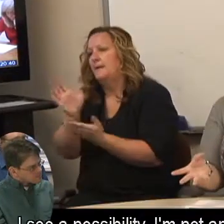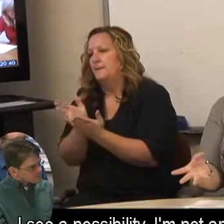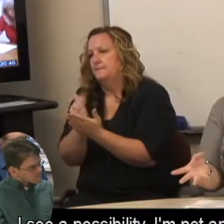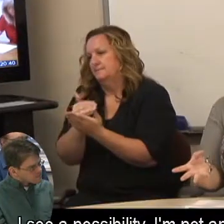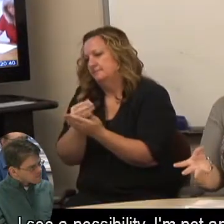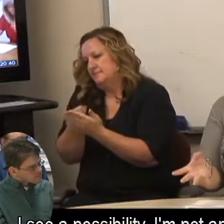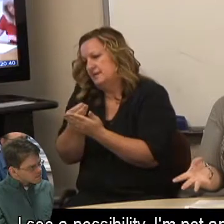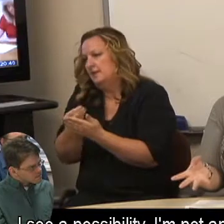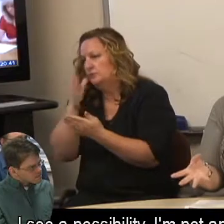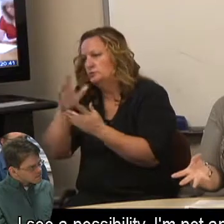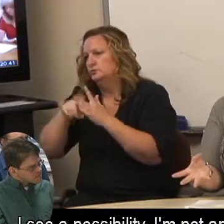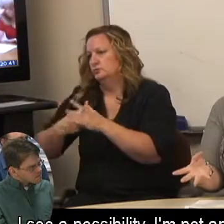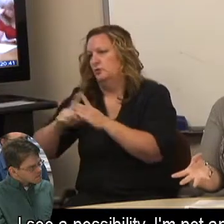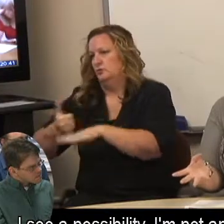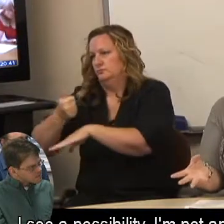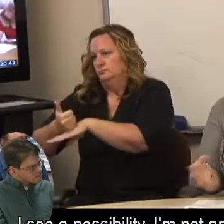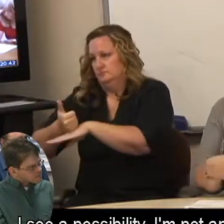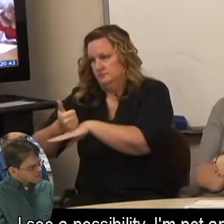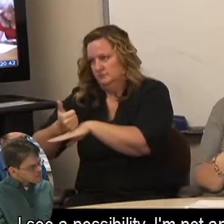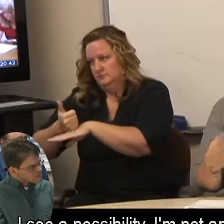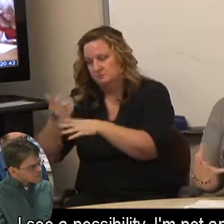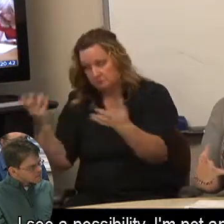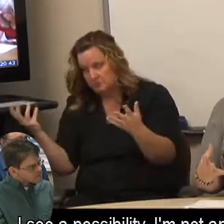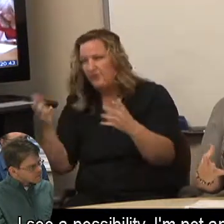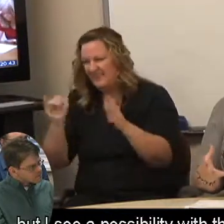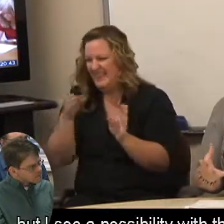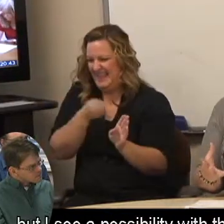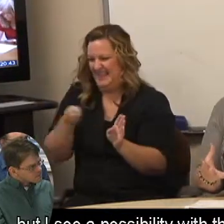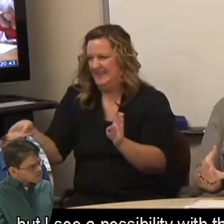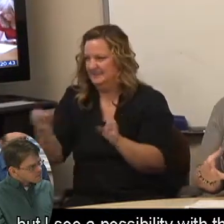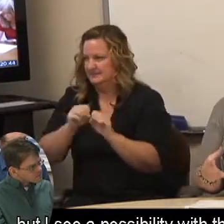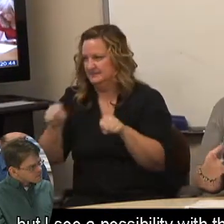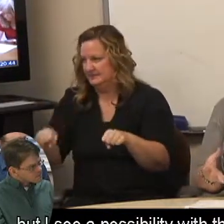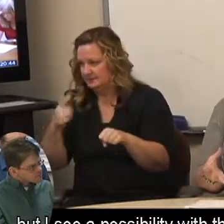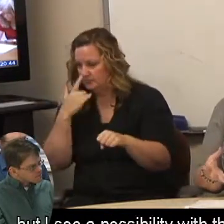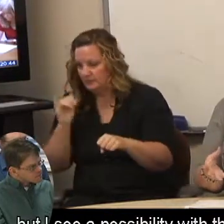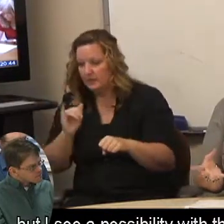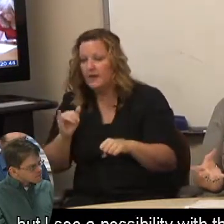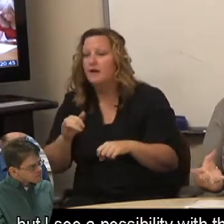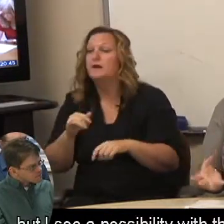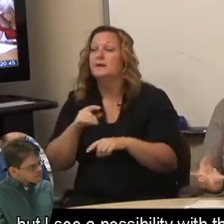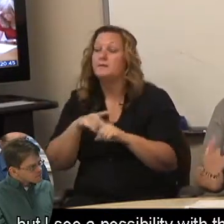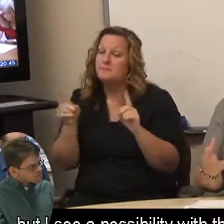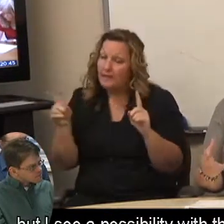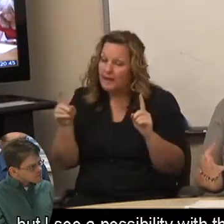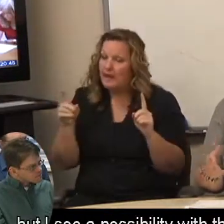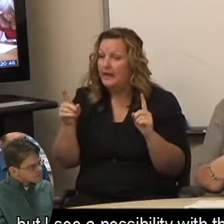I see a possibility, I'm not anticipating it, but I see a possibility with the Milestone